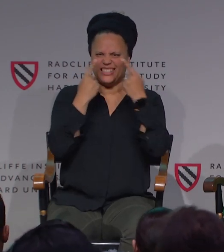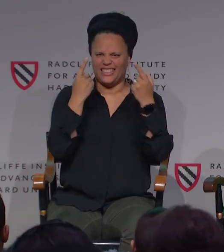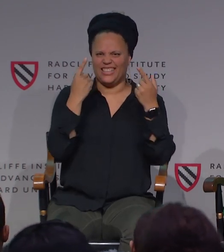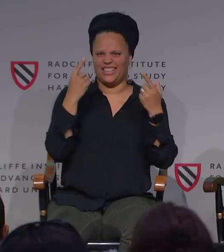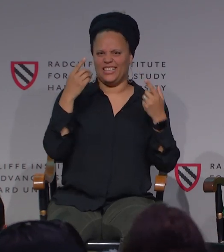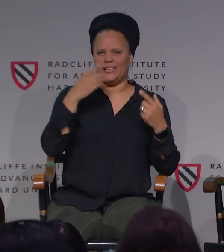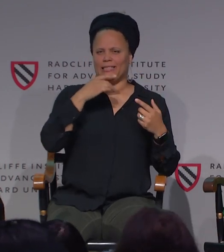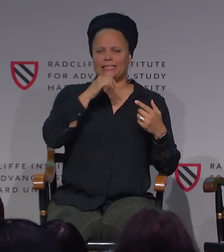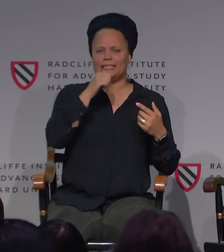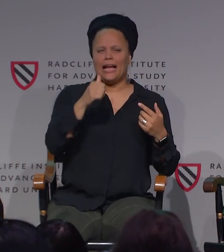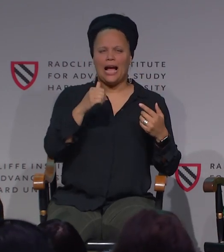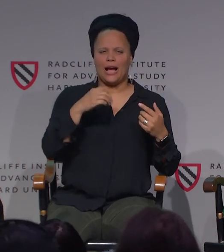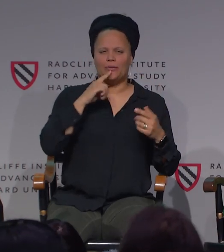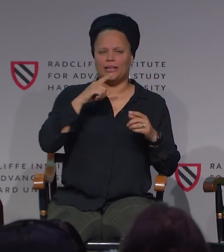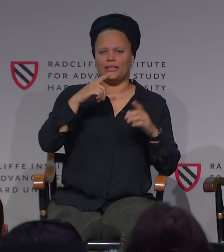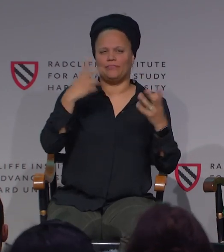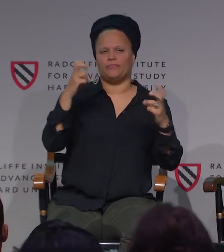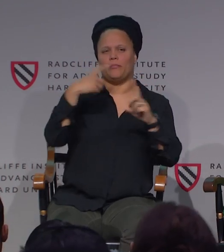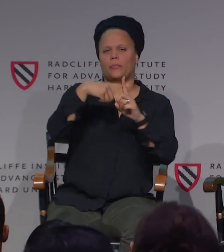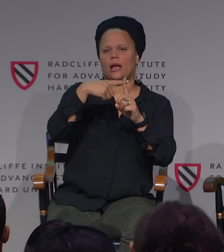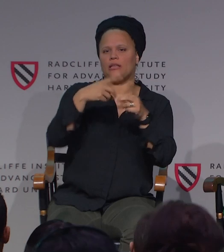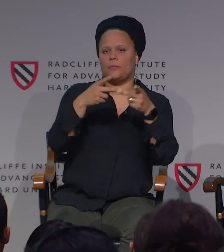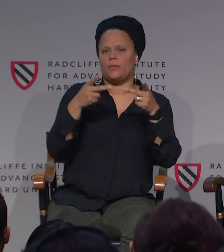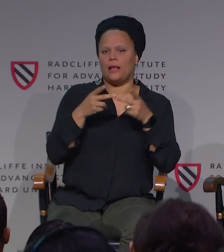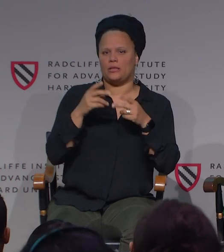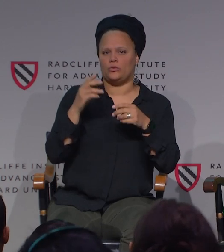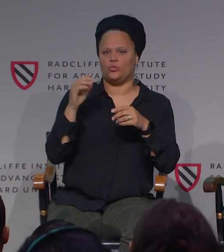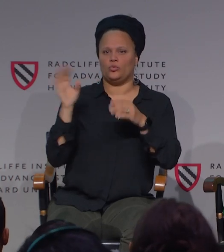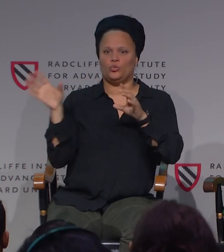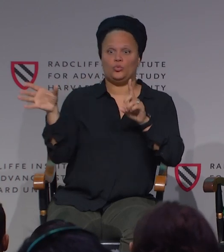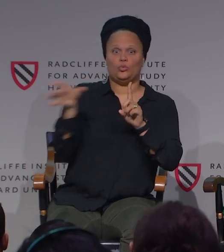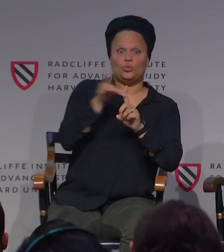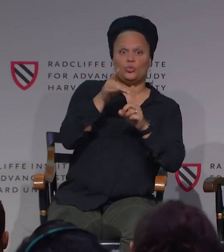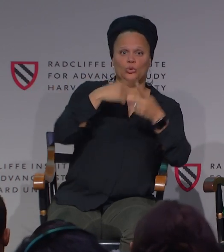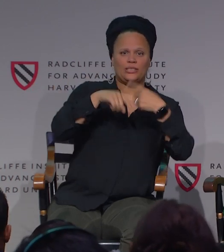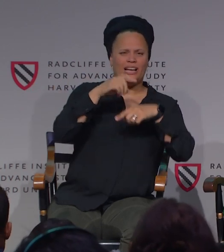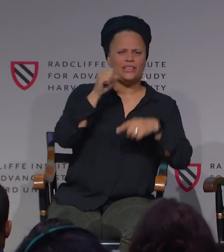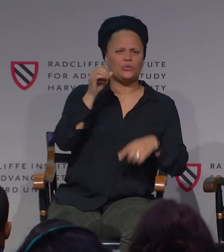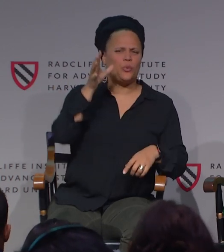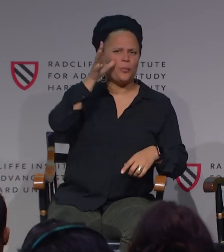Just the nose. All right. Well, just, anyways, it's not really a positive place.